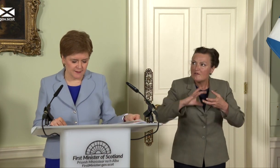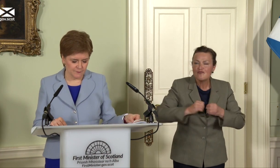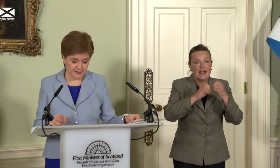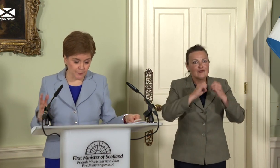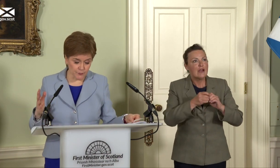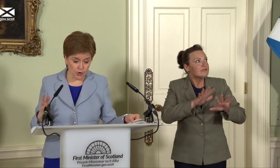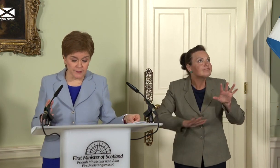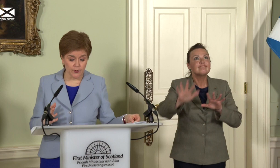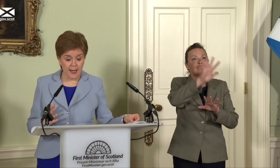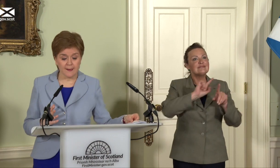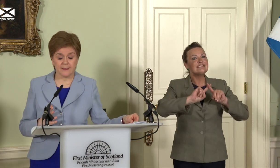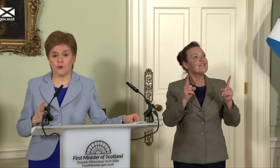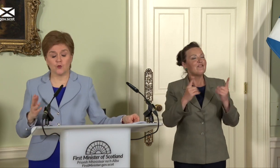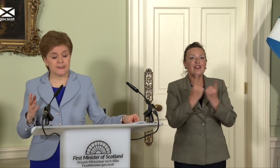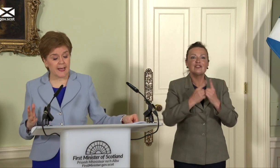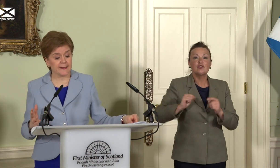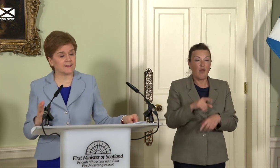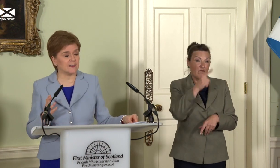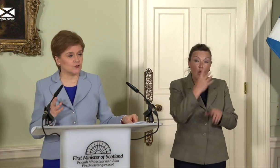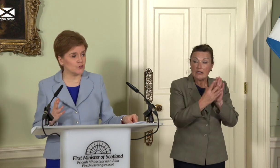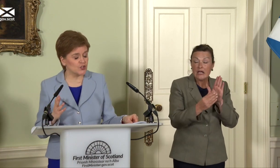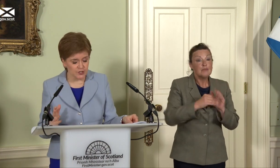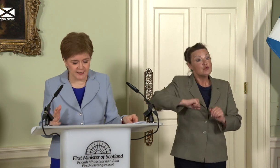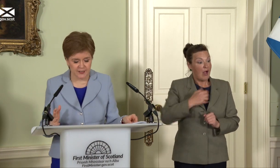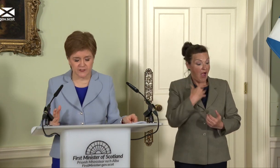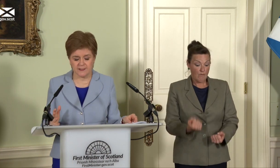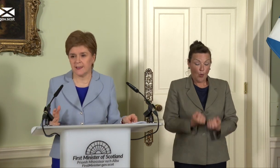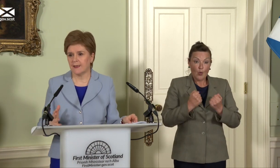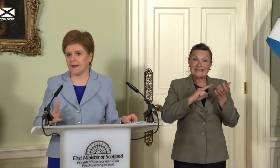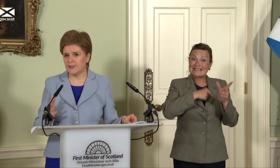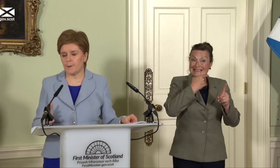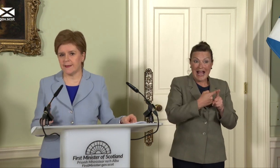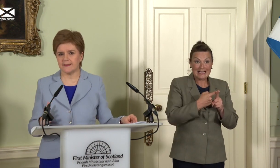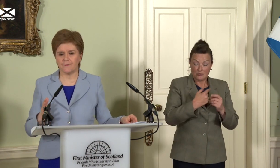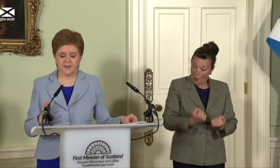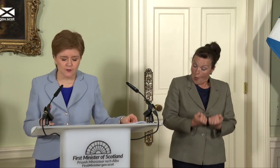For example, Scotland now has our own tax and social security agencies, an independent fiscal